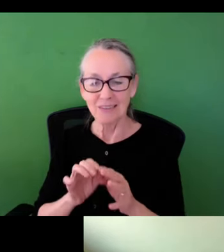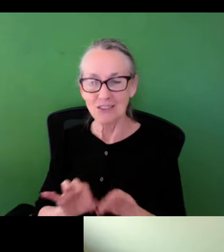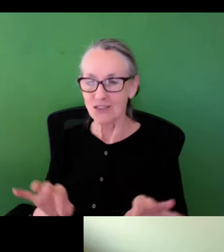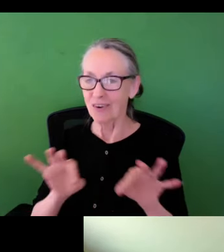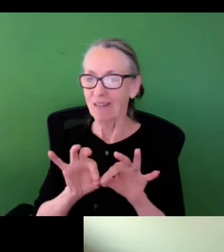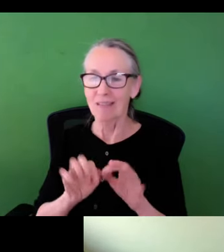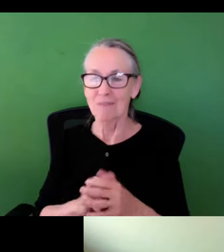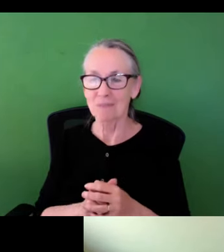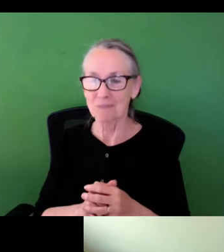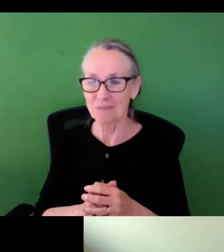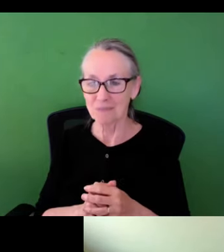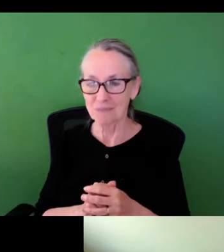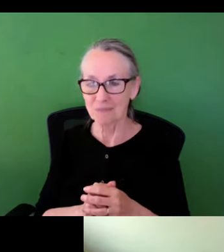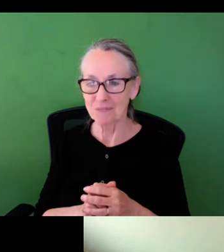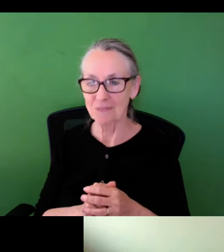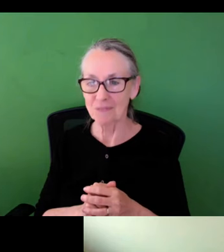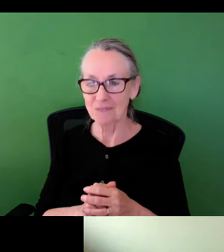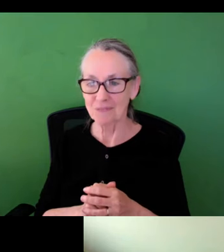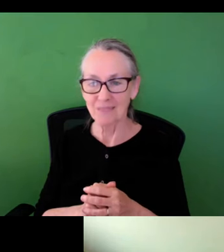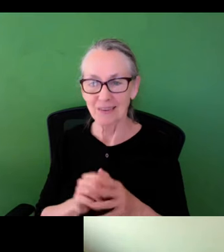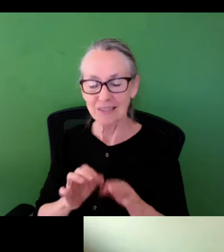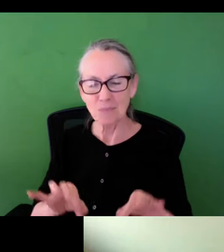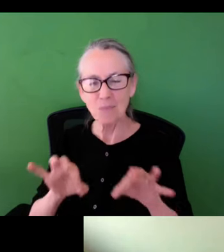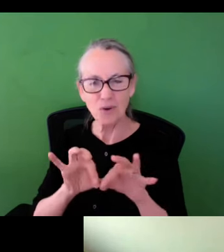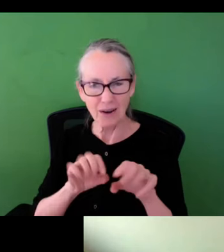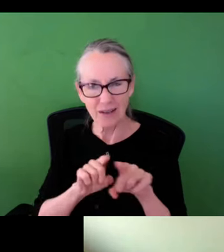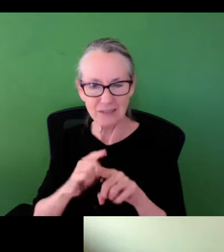into detail about that process, because it is so critically